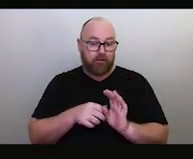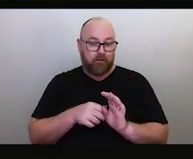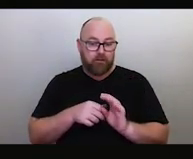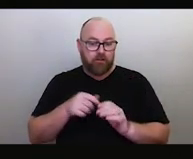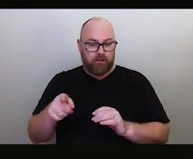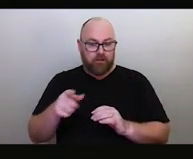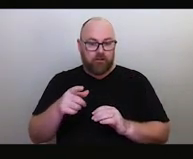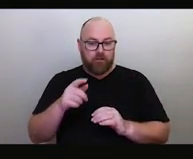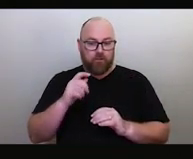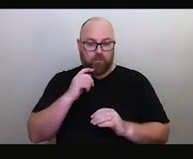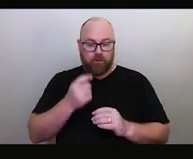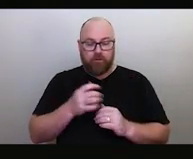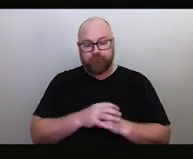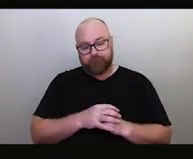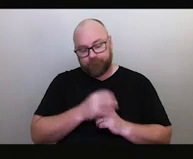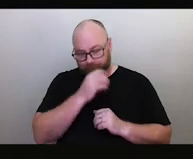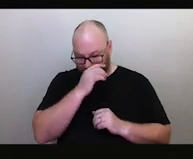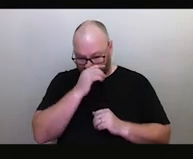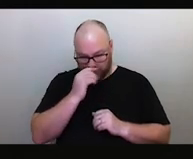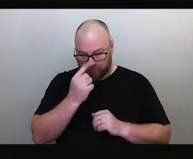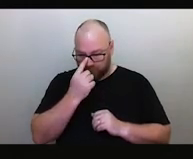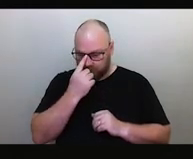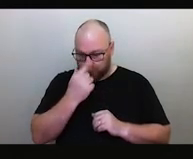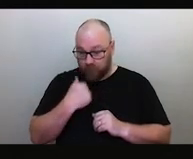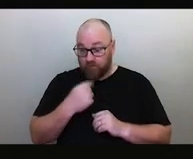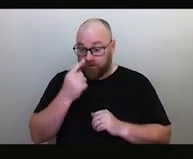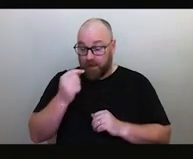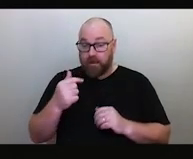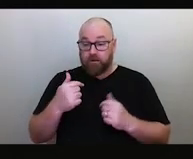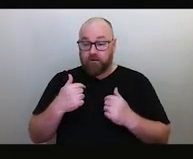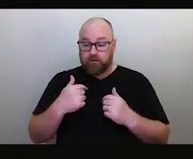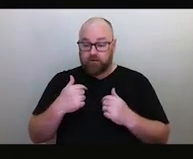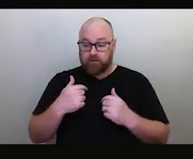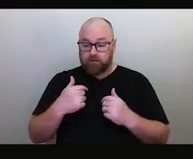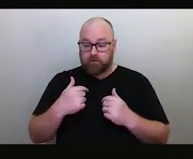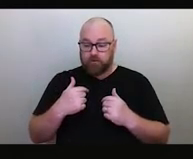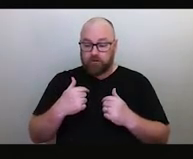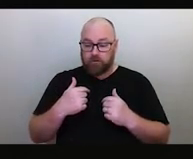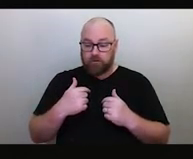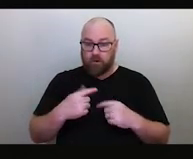to basically be able to limit the amount of space pollution